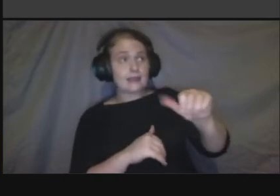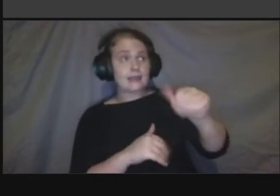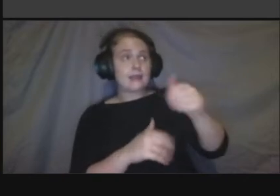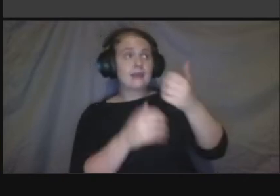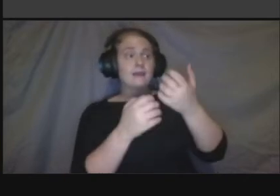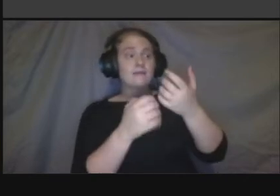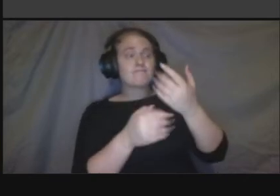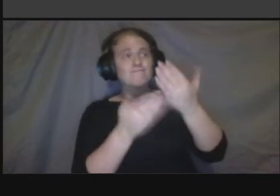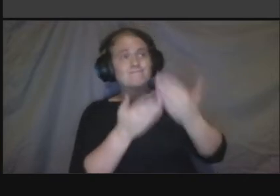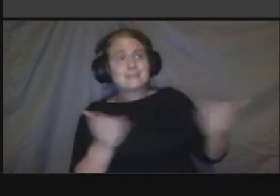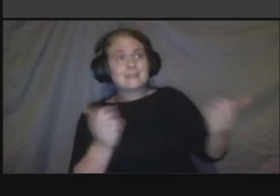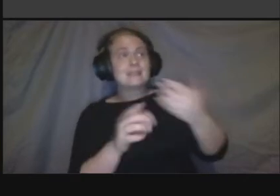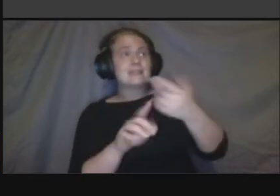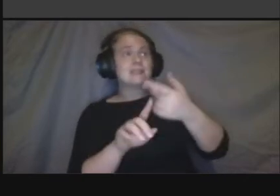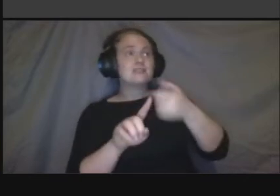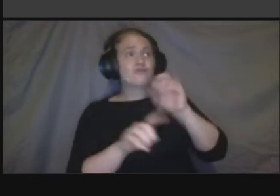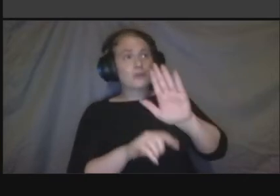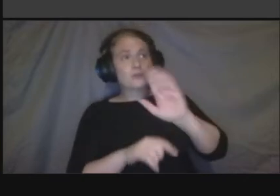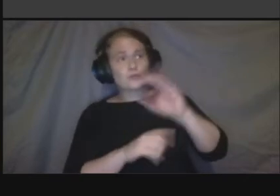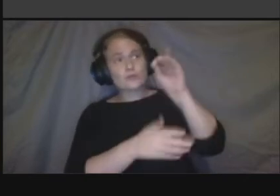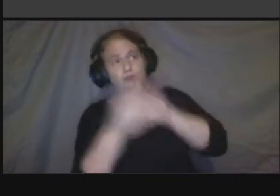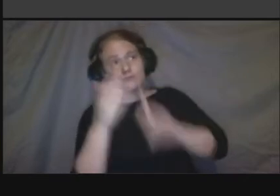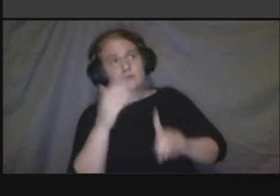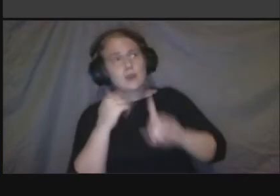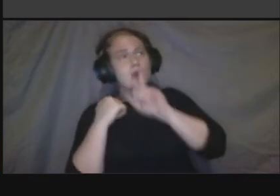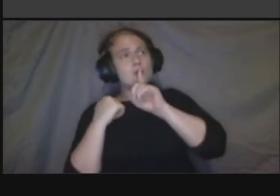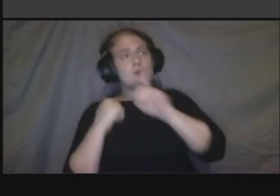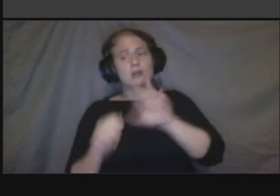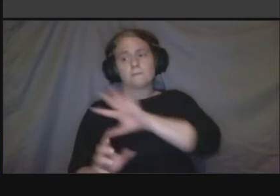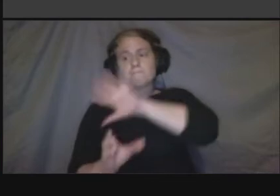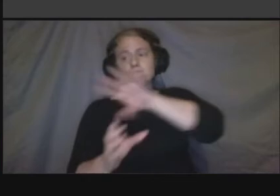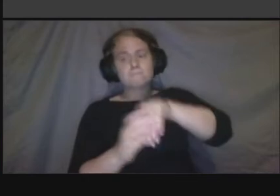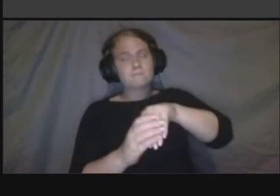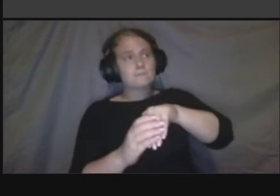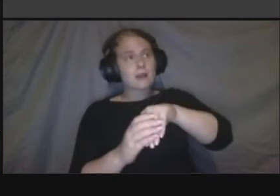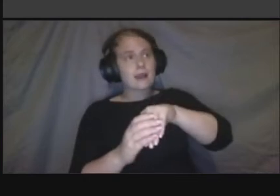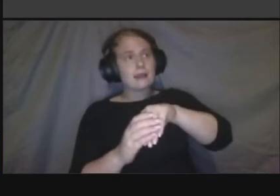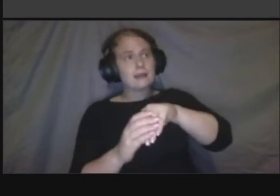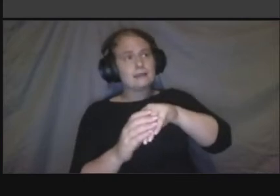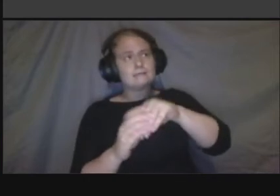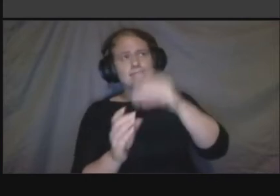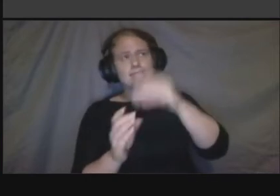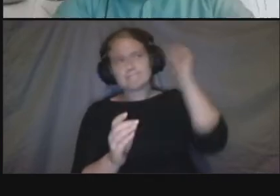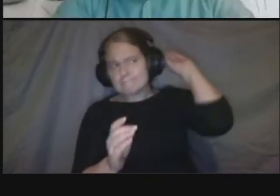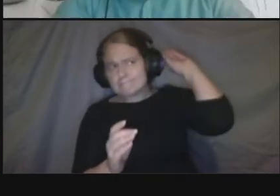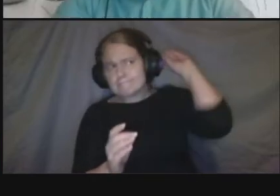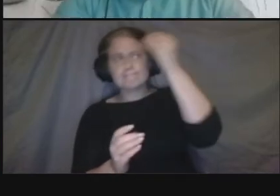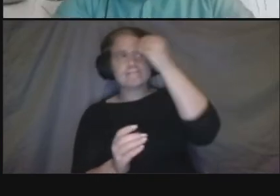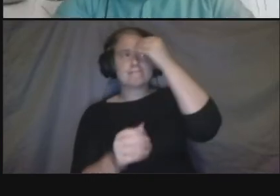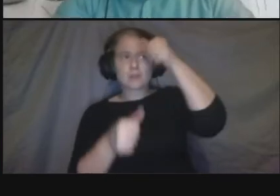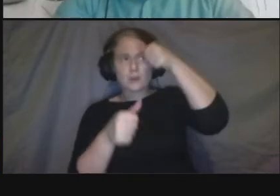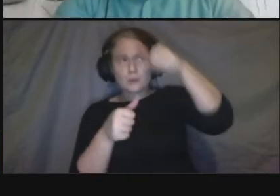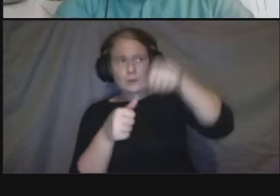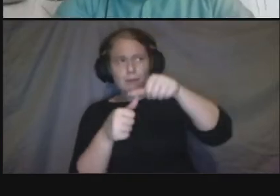consideration um yeah i think that's something that we want to capture i think we've heard some